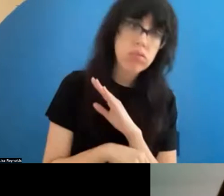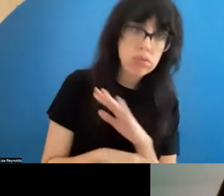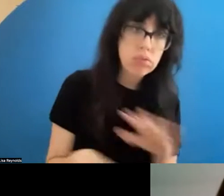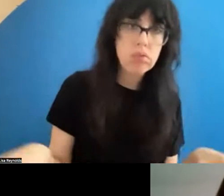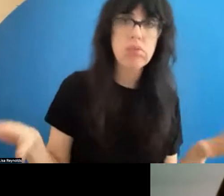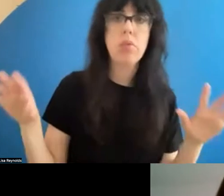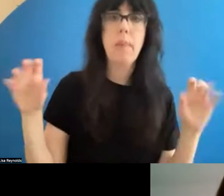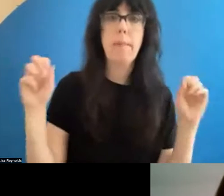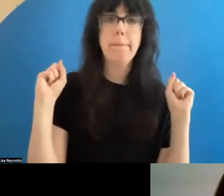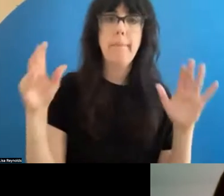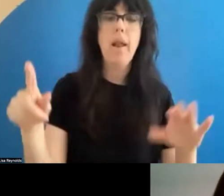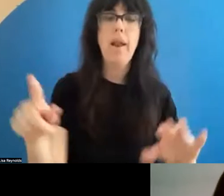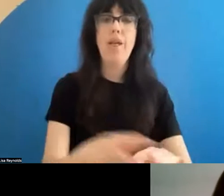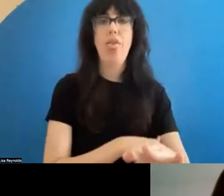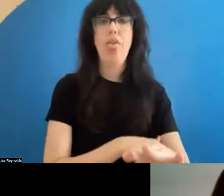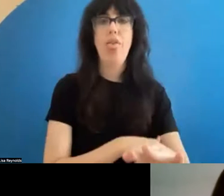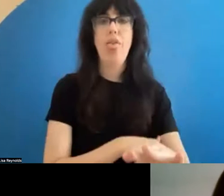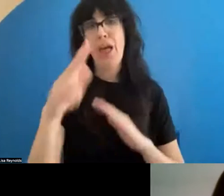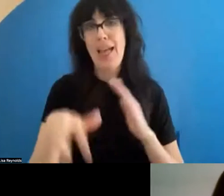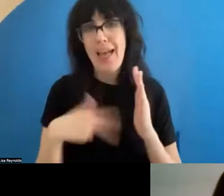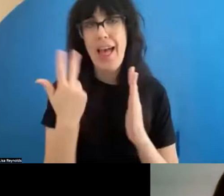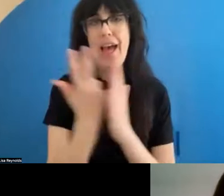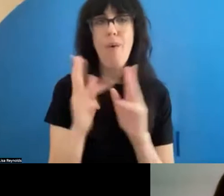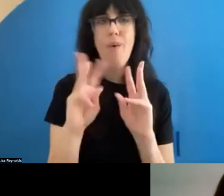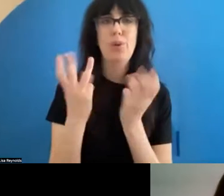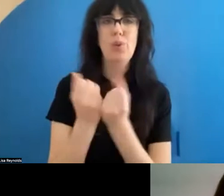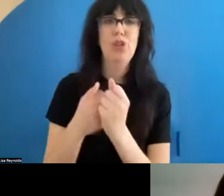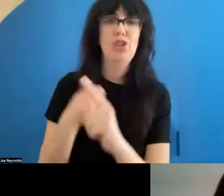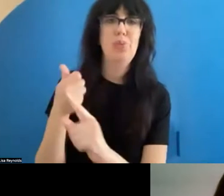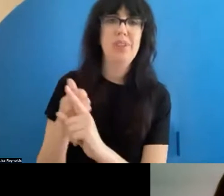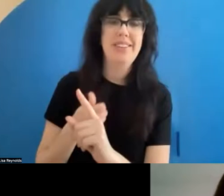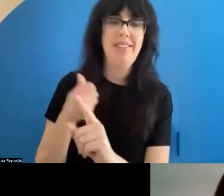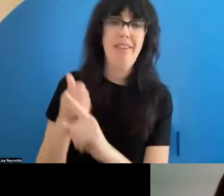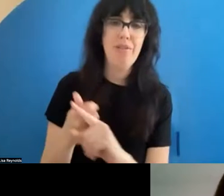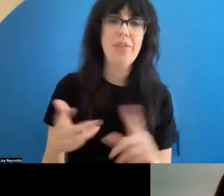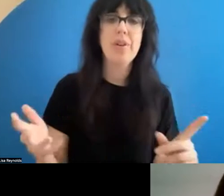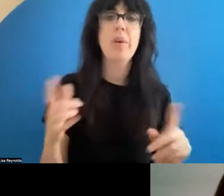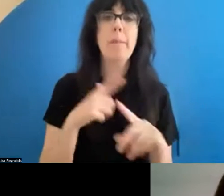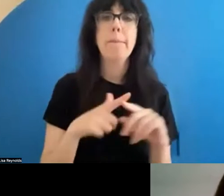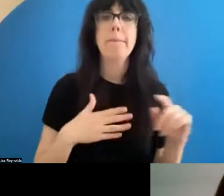a multi-hour-long workshop of its own to talk about those issues. But please, if you have specific questions